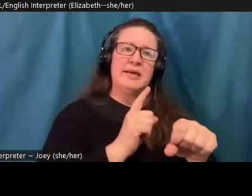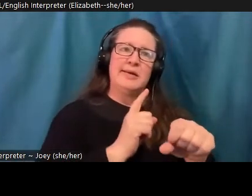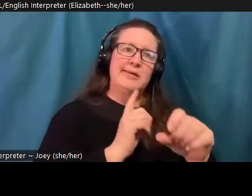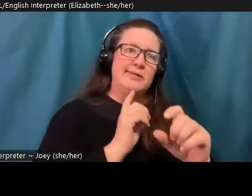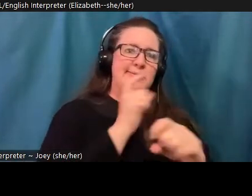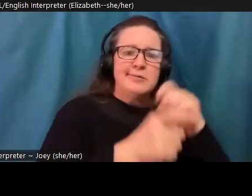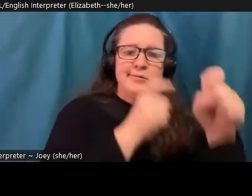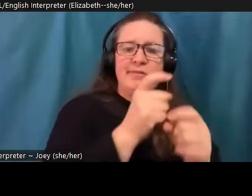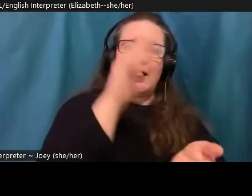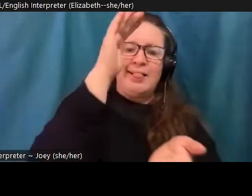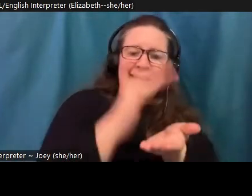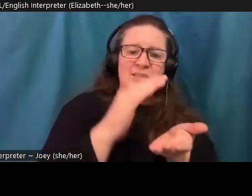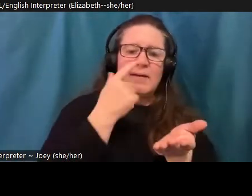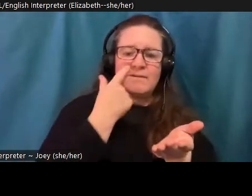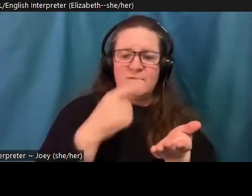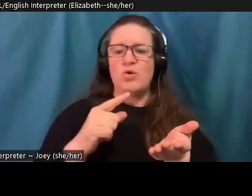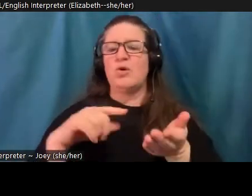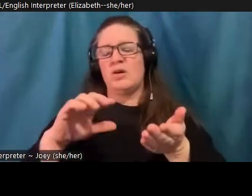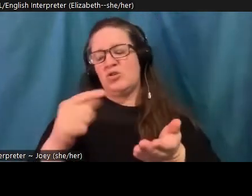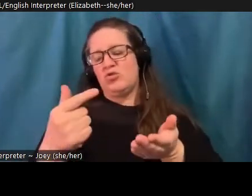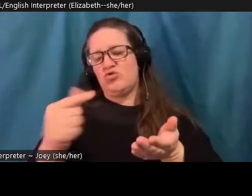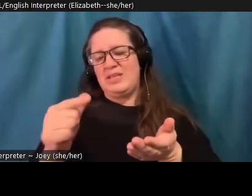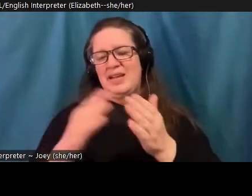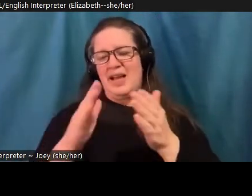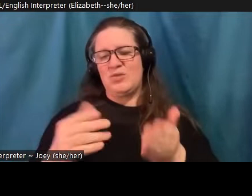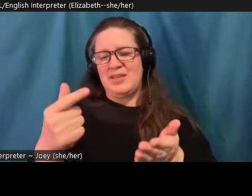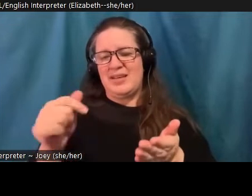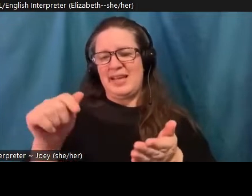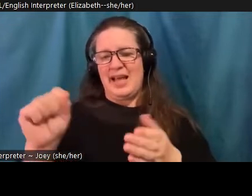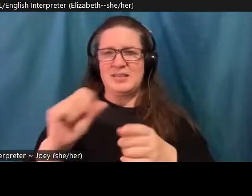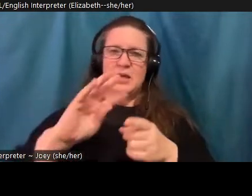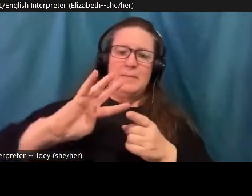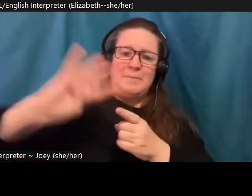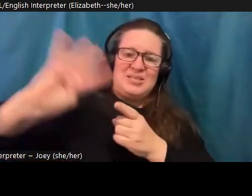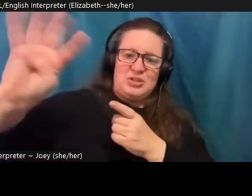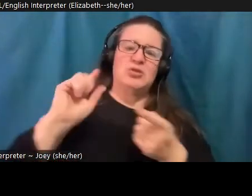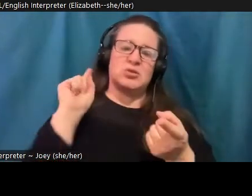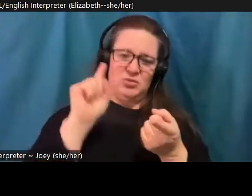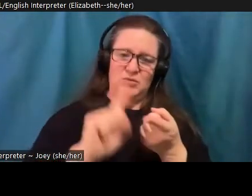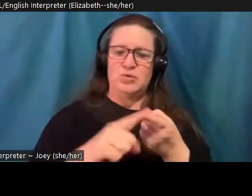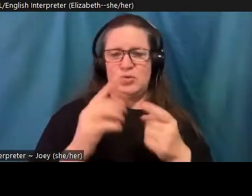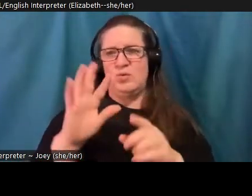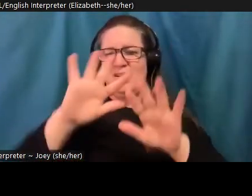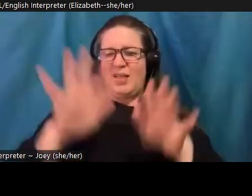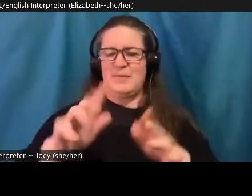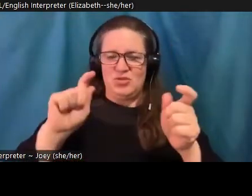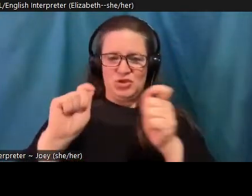of that dynamic just boggles the mind. I mentioned the monsoon floodings in Pakistan at the beginning which covered a third